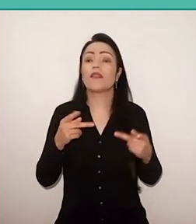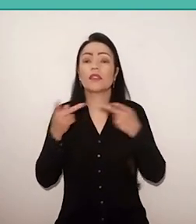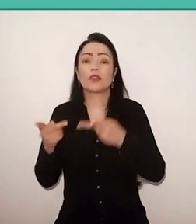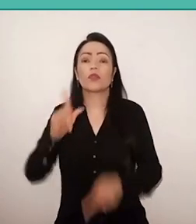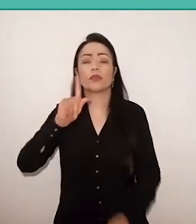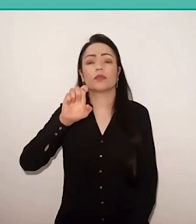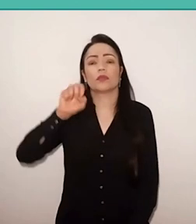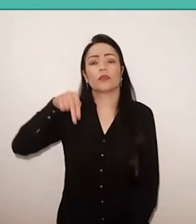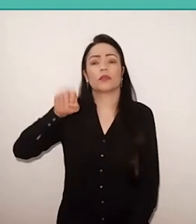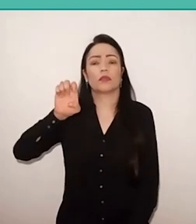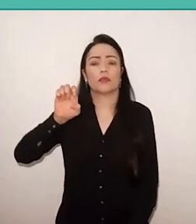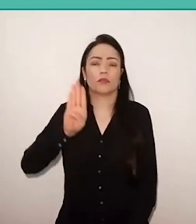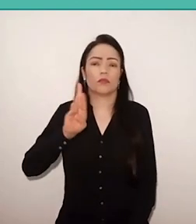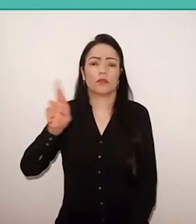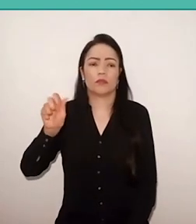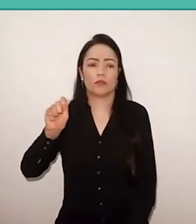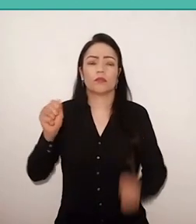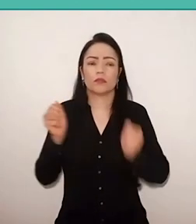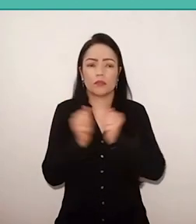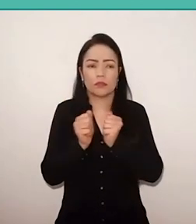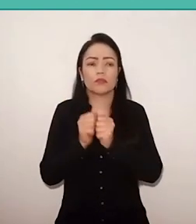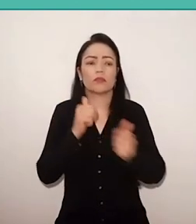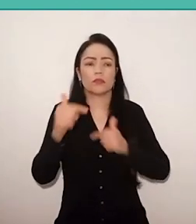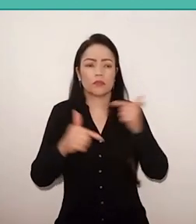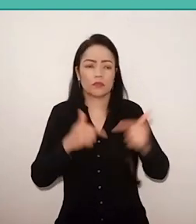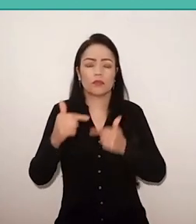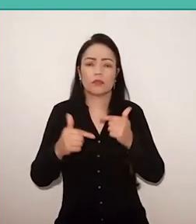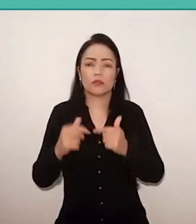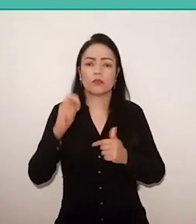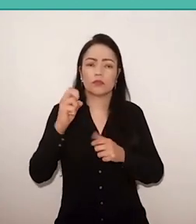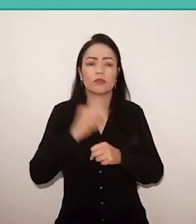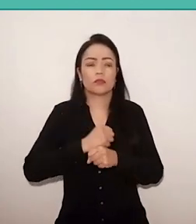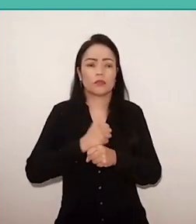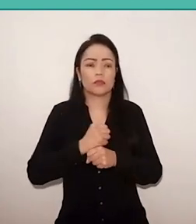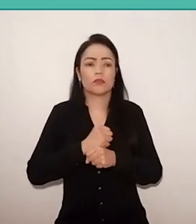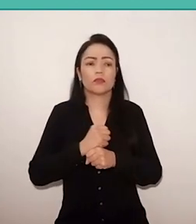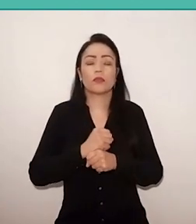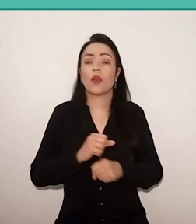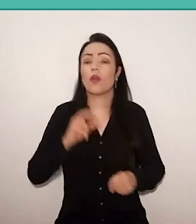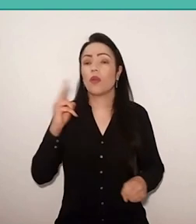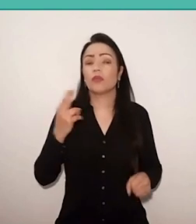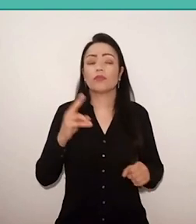accompanied the work of re-education or of educational conformation